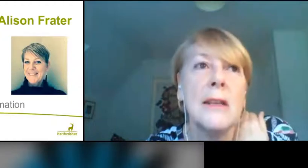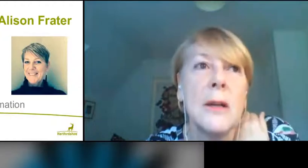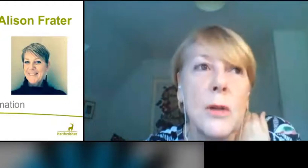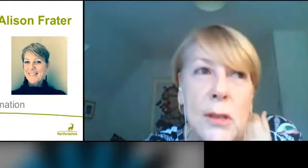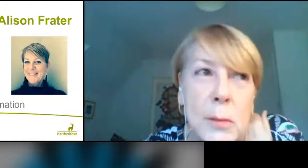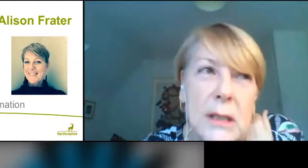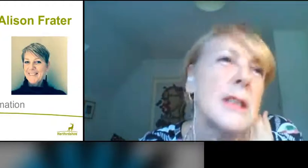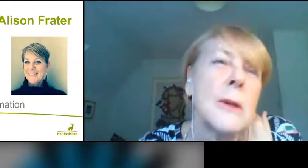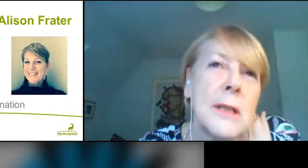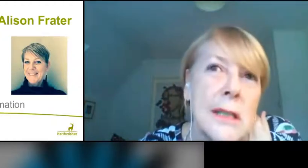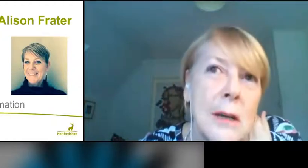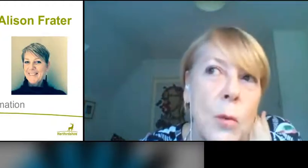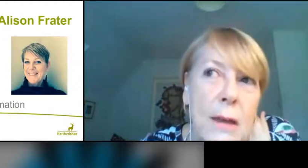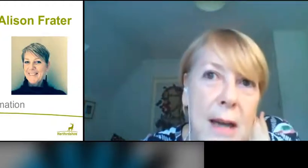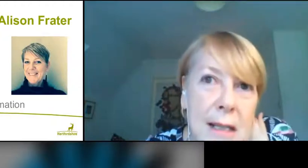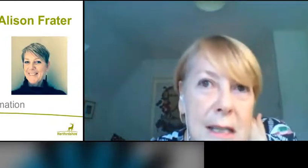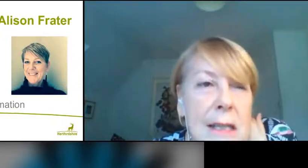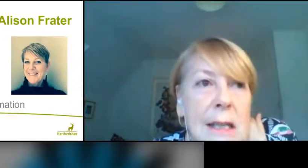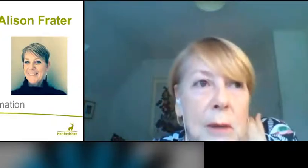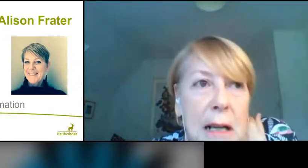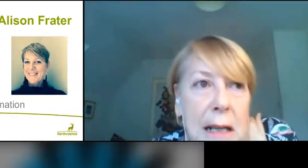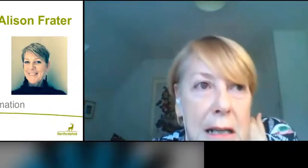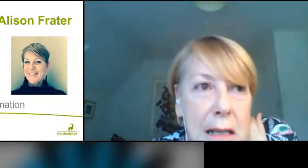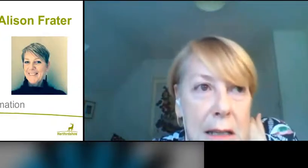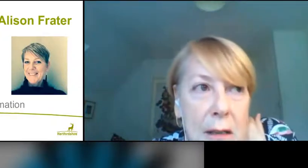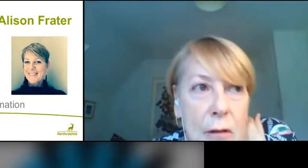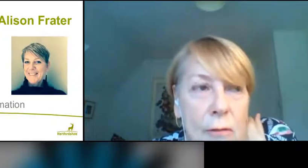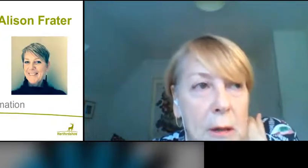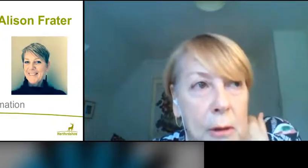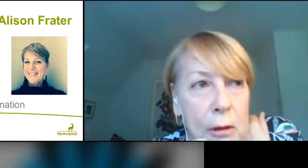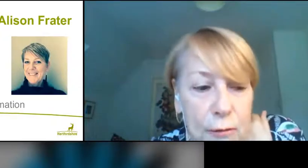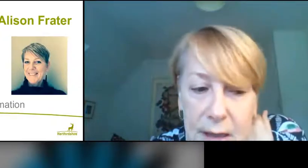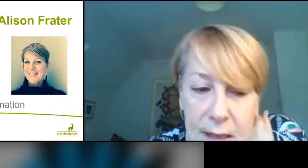I think we're just beginning to understand why that is. I mean, clearly people who face